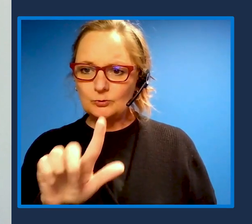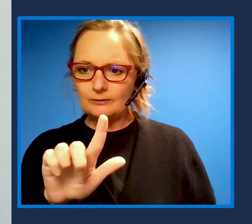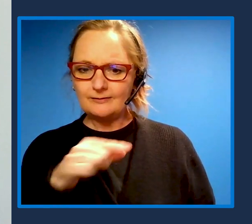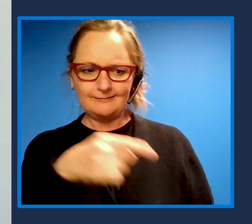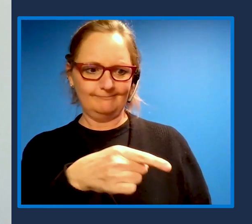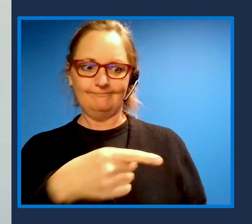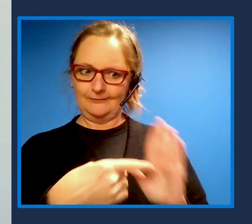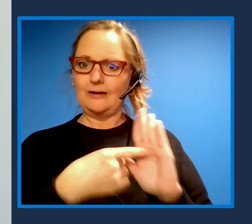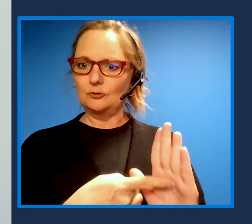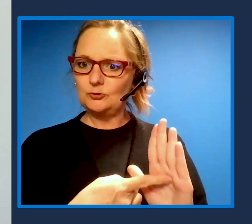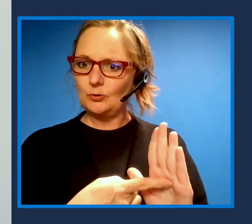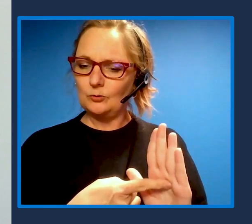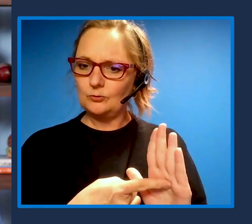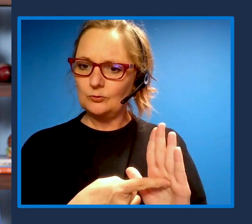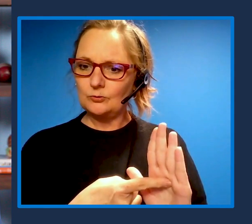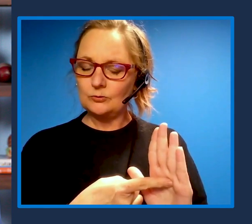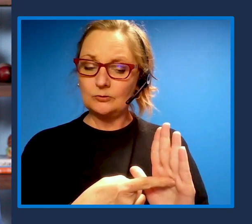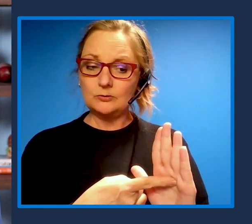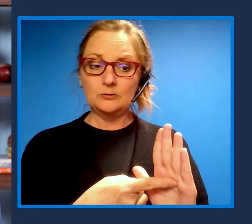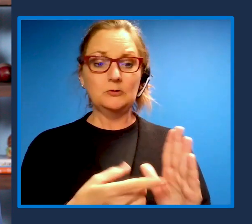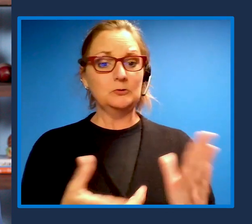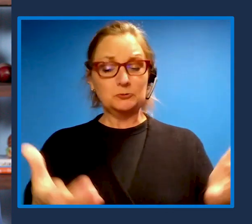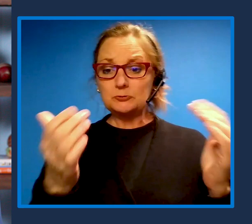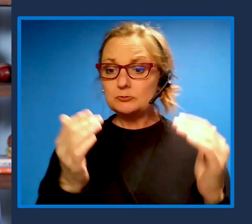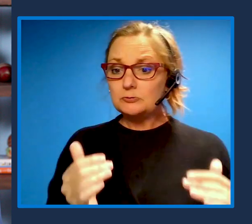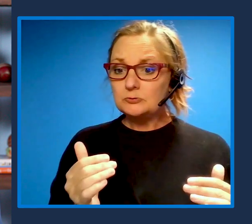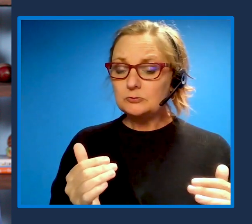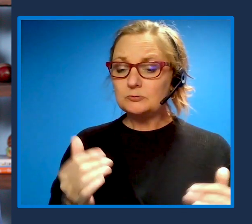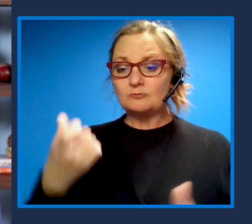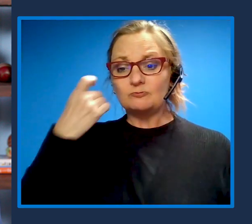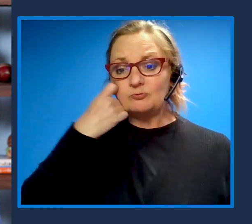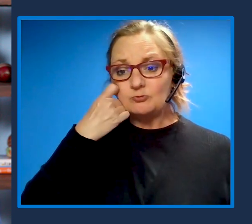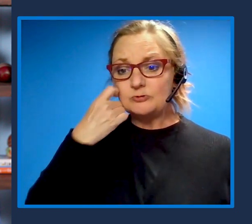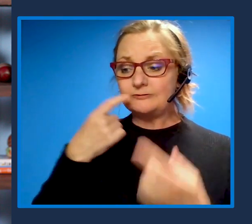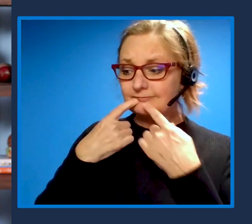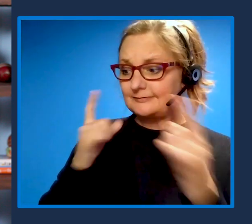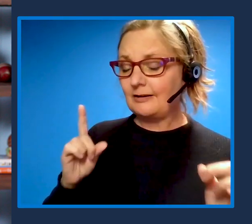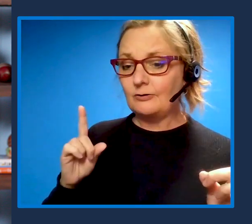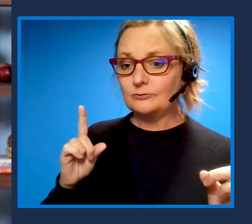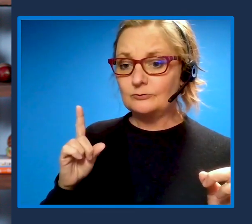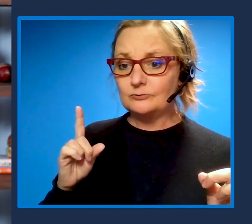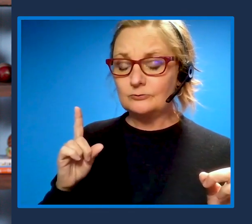Let's move into the next chapter. We recently announced our next stage